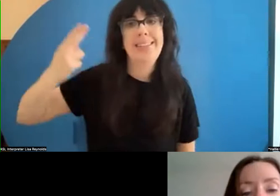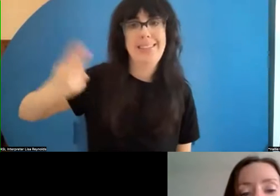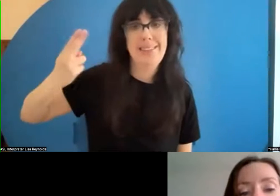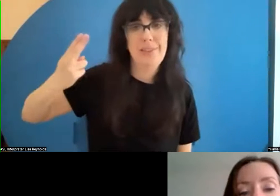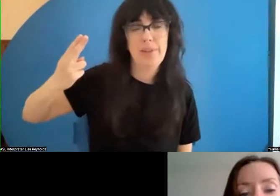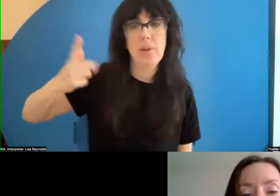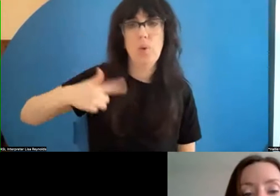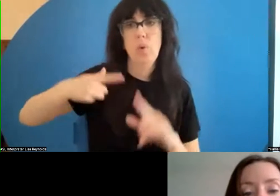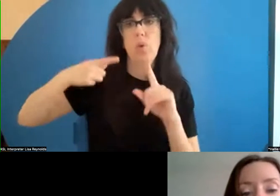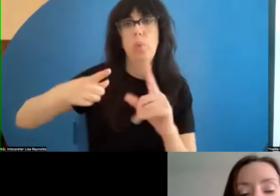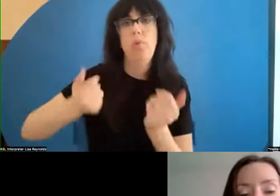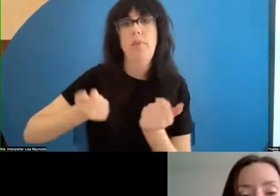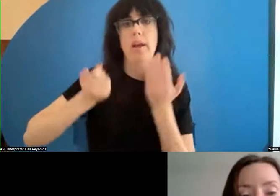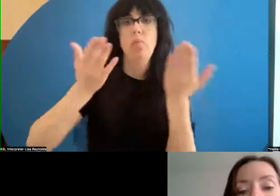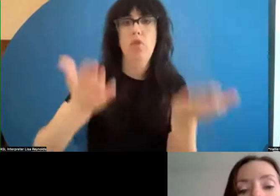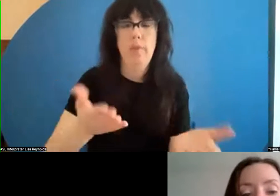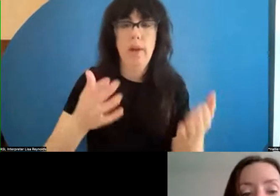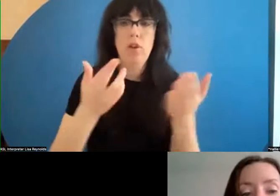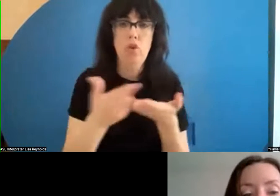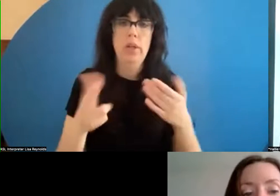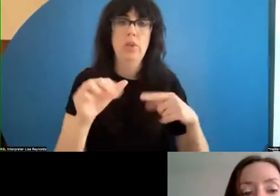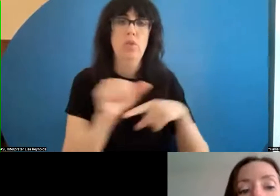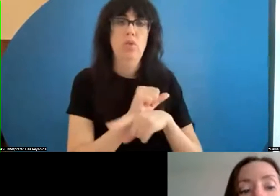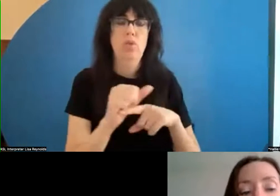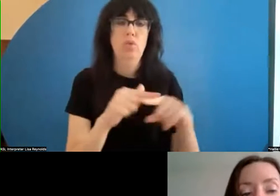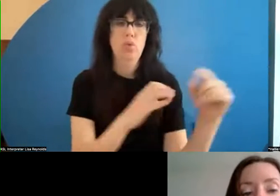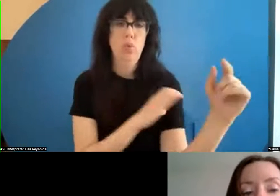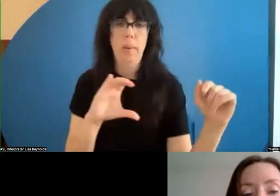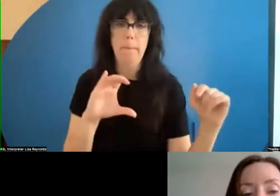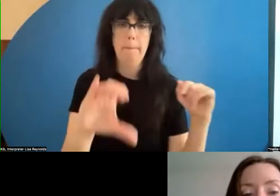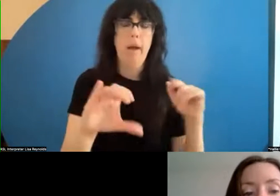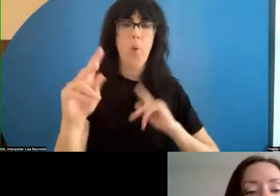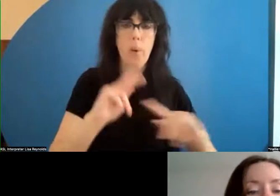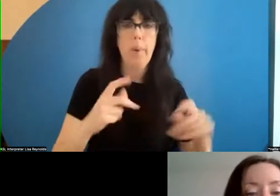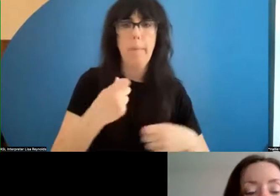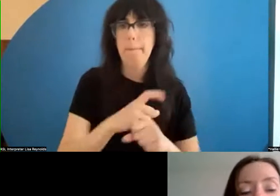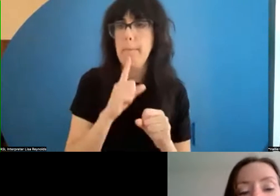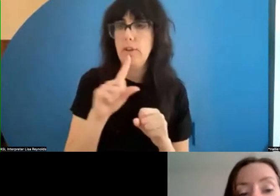. Our aim in providing resources and training is to empower people to ensure that their work and legacies